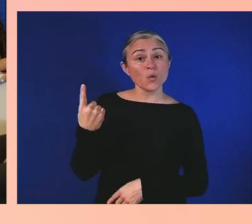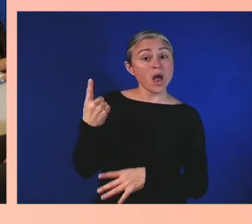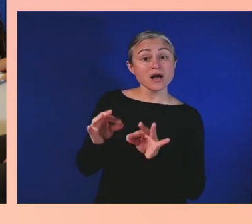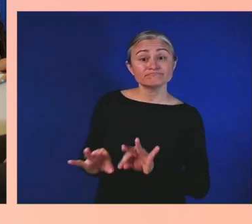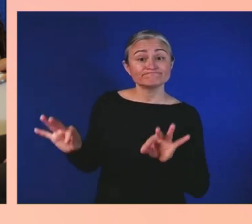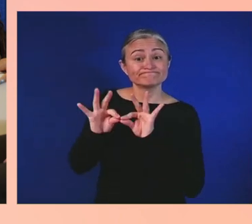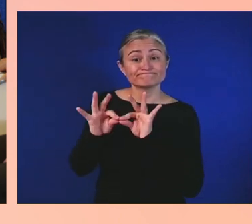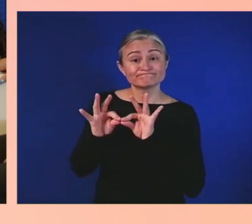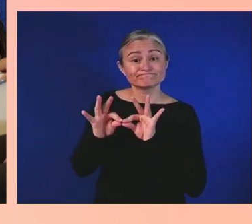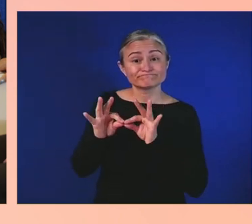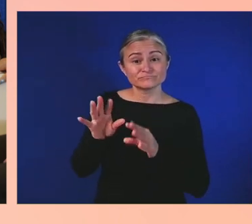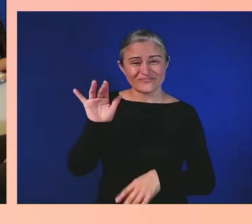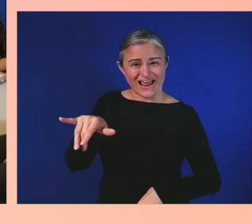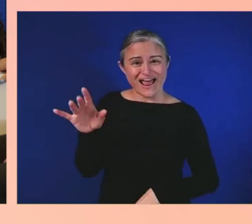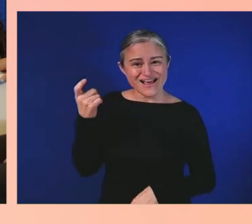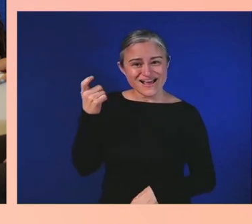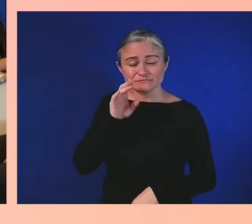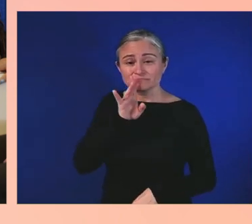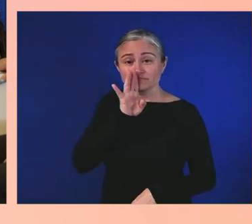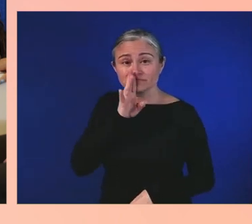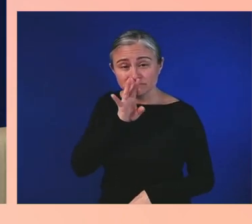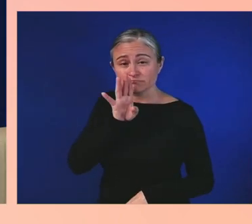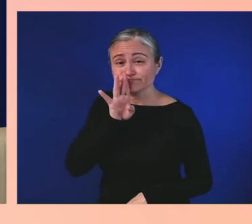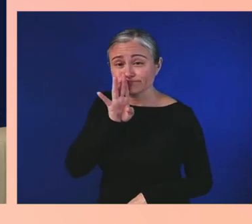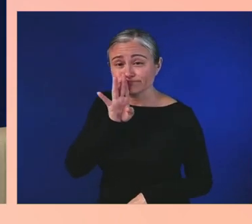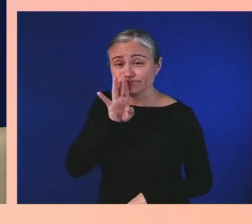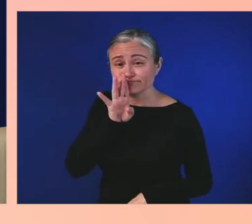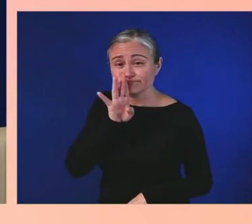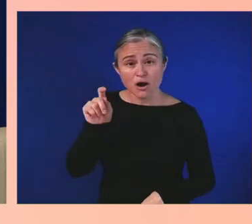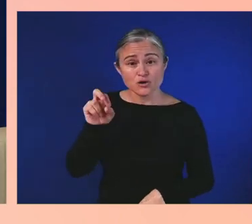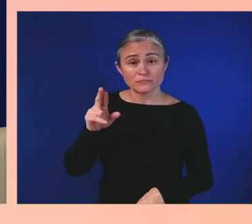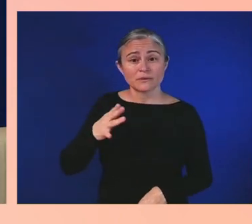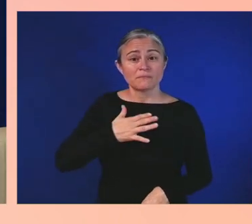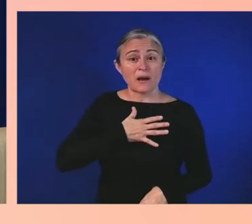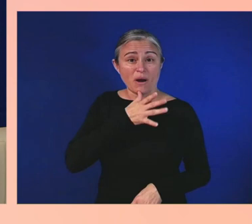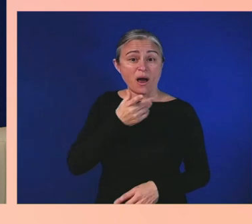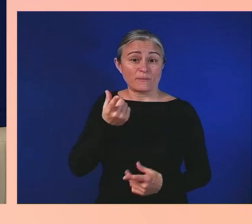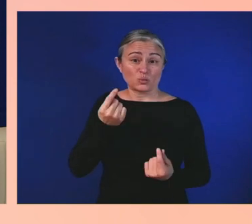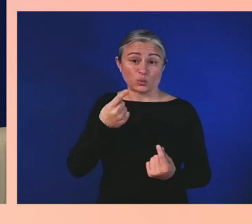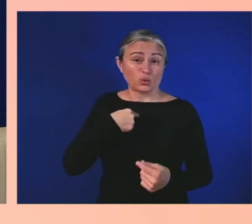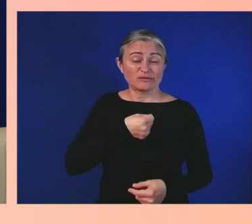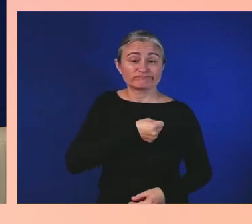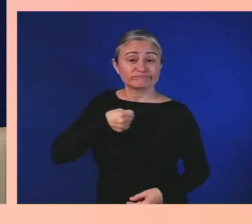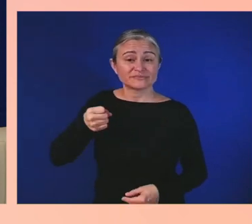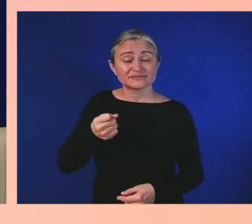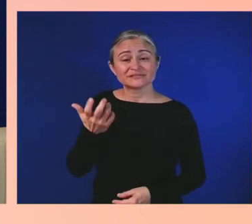speech therapy in around the third grade. I just remember walking to that class,